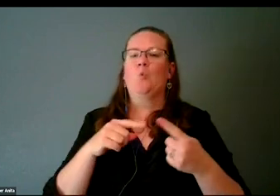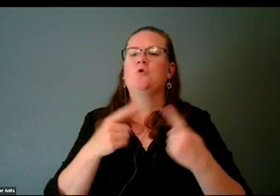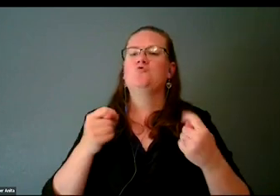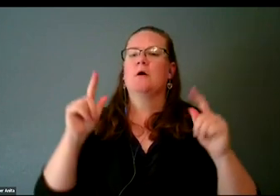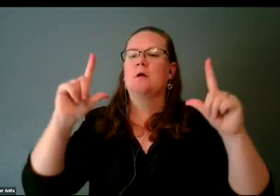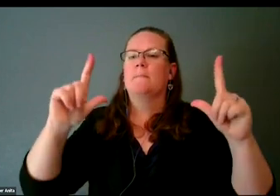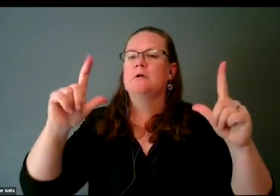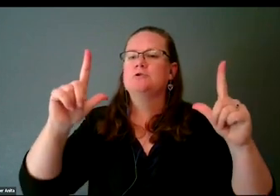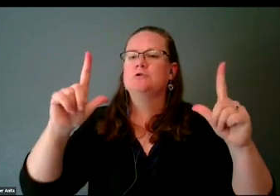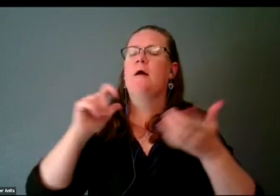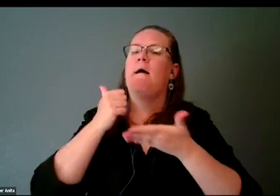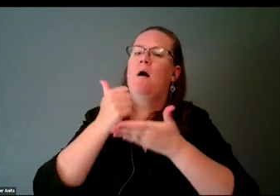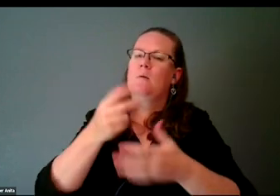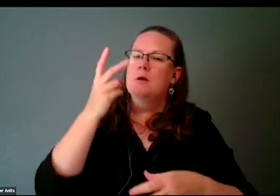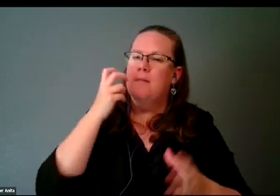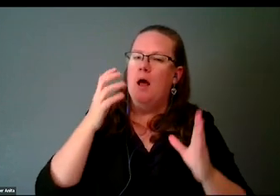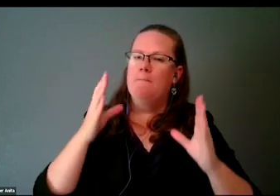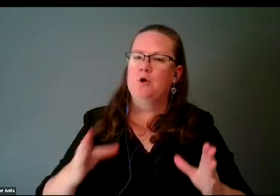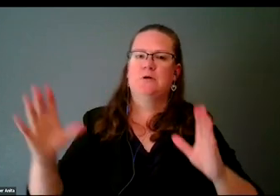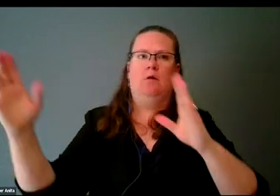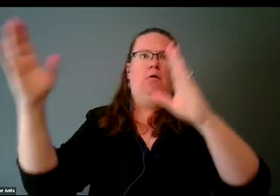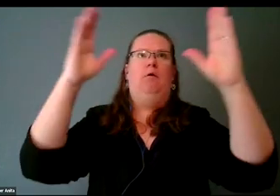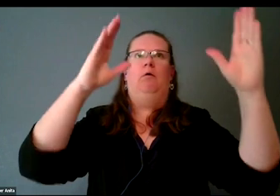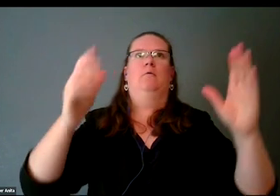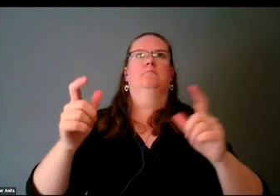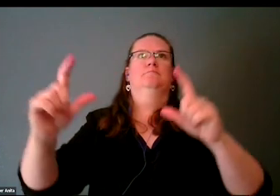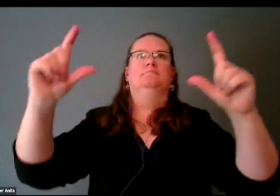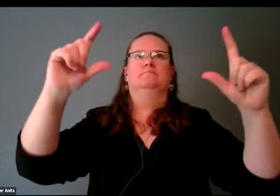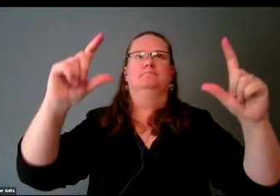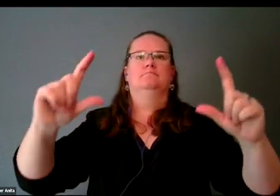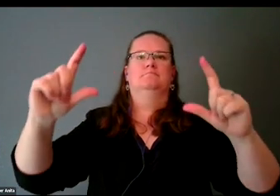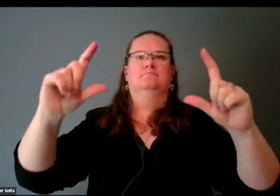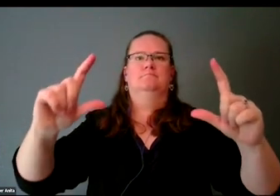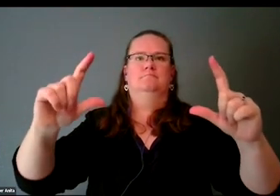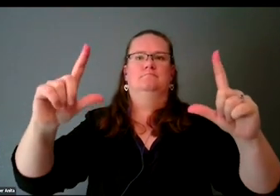it helps a blind person know how to center the frame so that they're taking that picture.